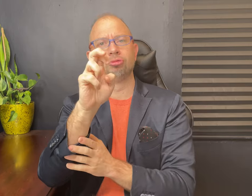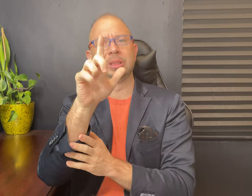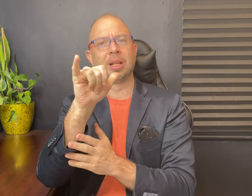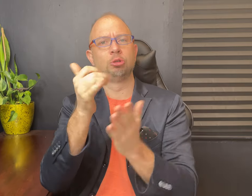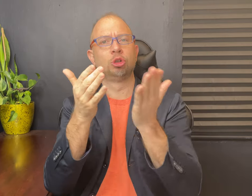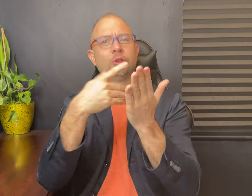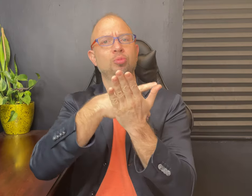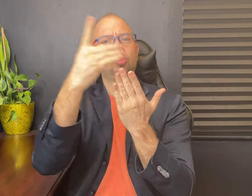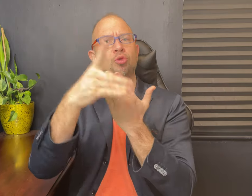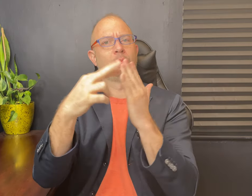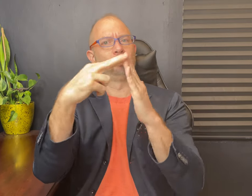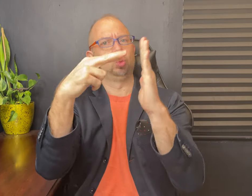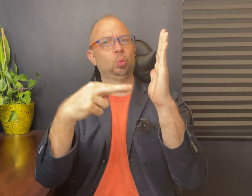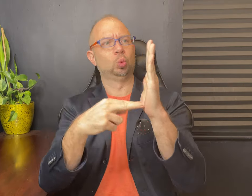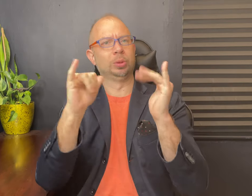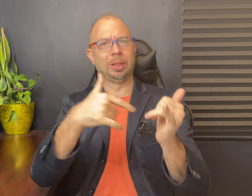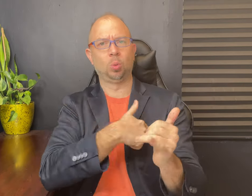which are the same rules that we have today.